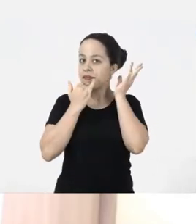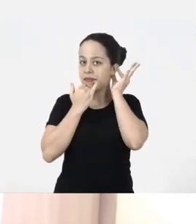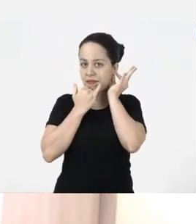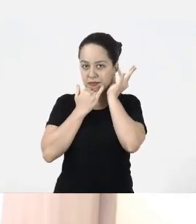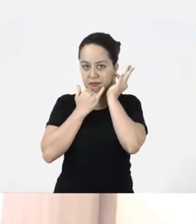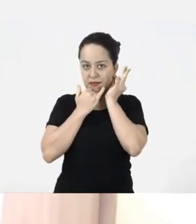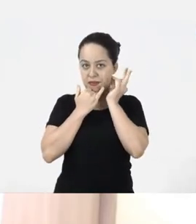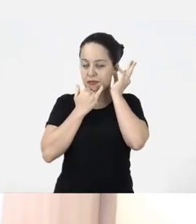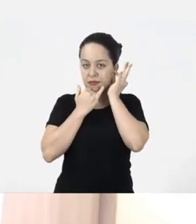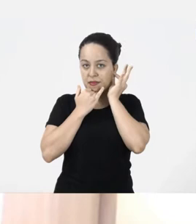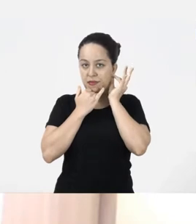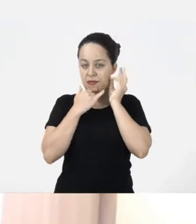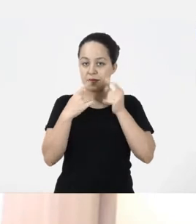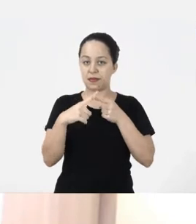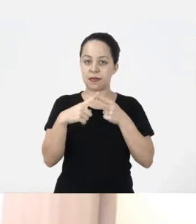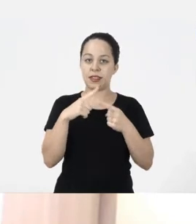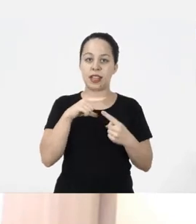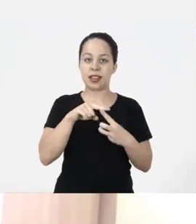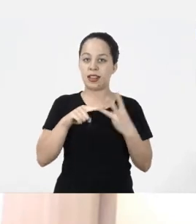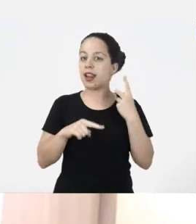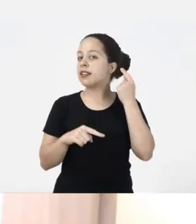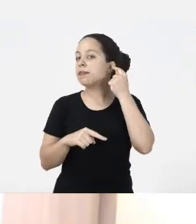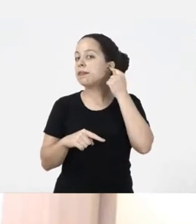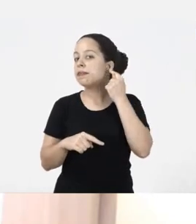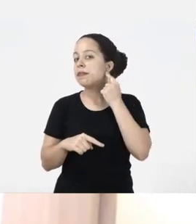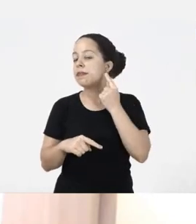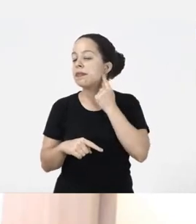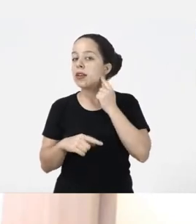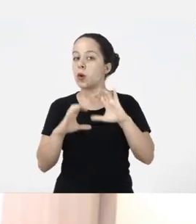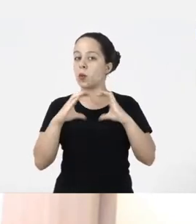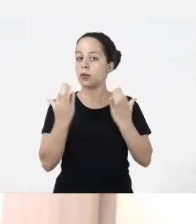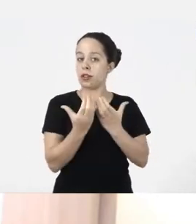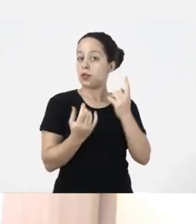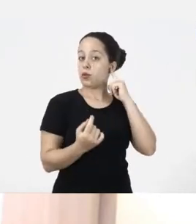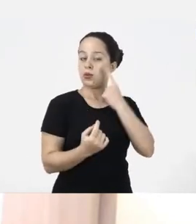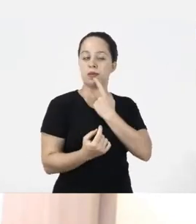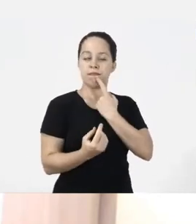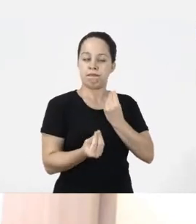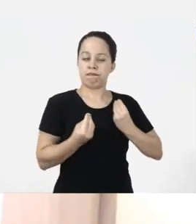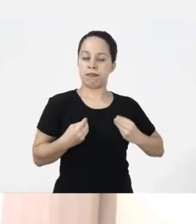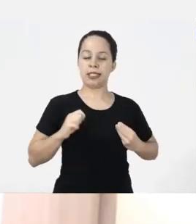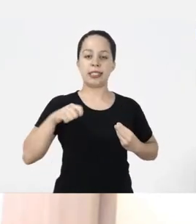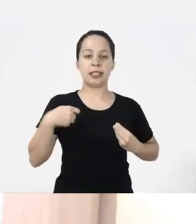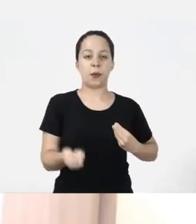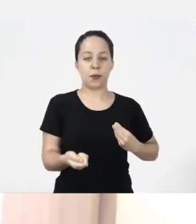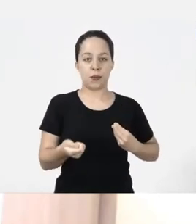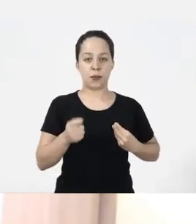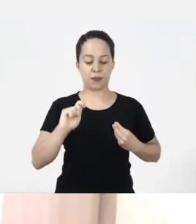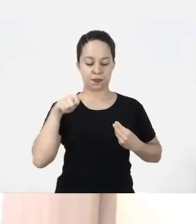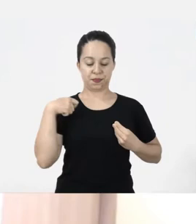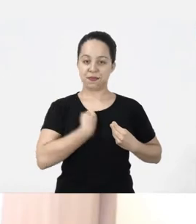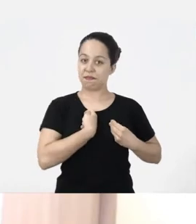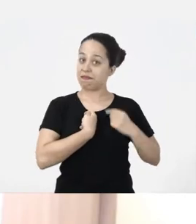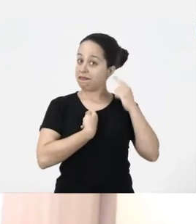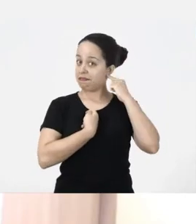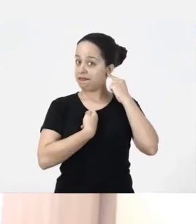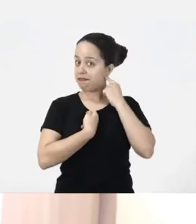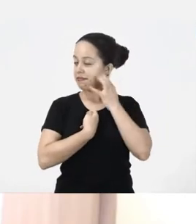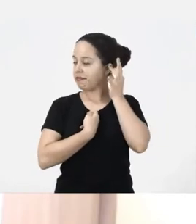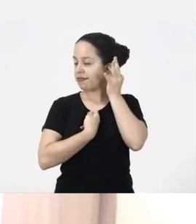left ear because I have three litlle earrings and it was the sign that the deaf community gave me ok? And I